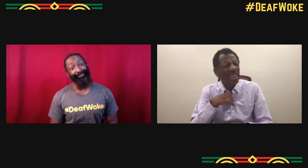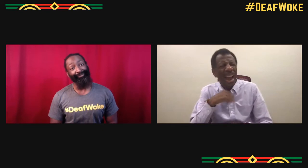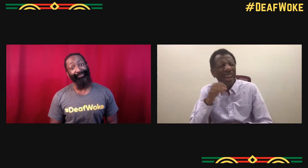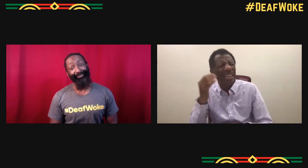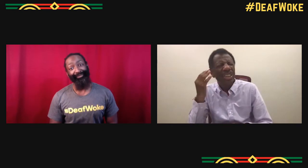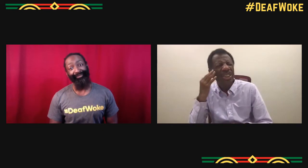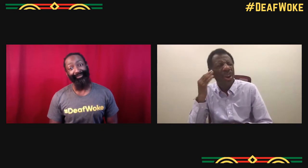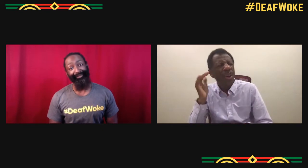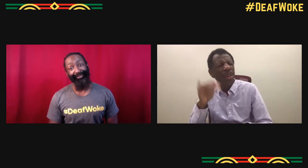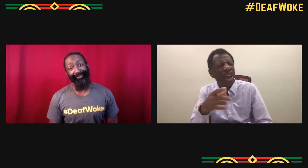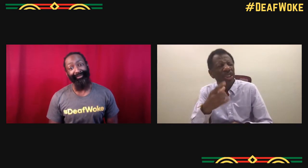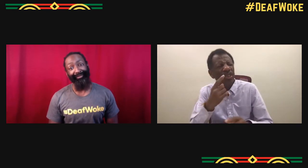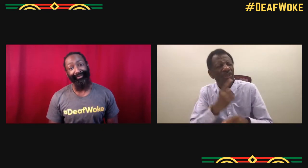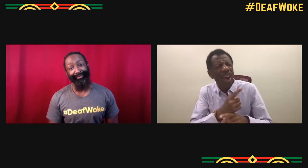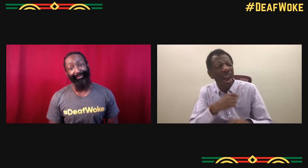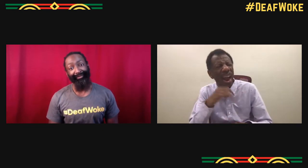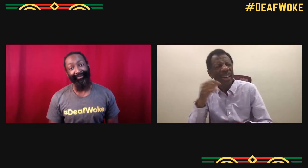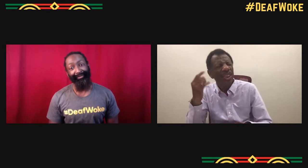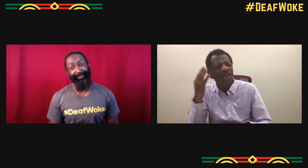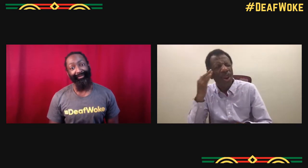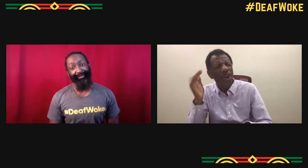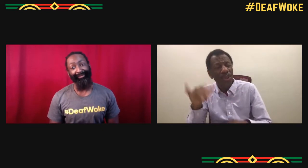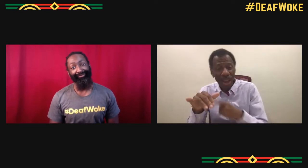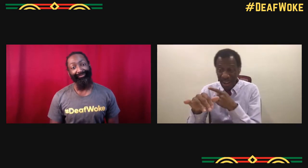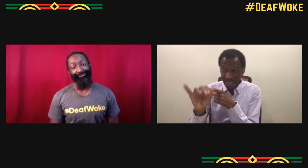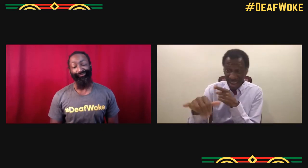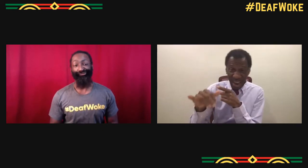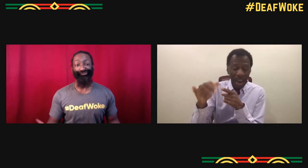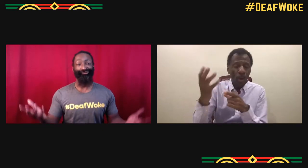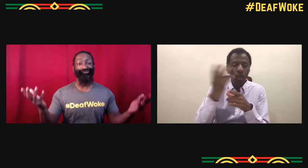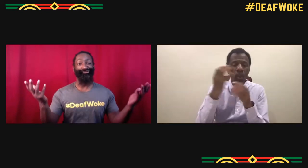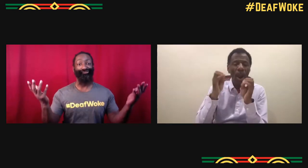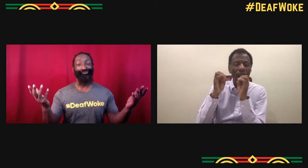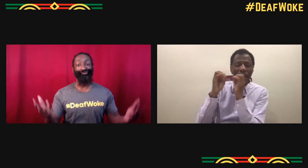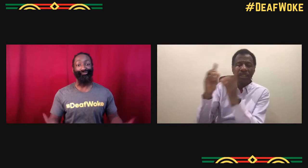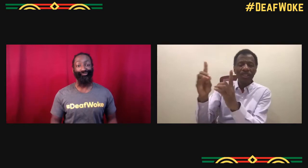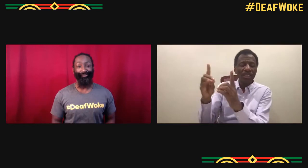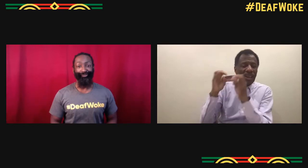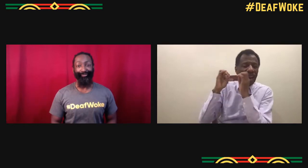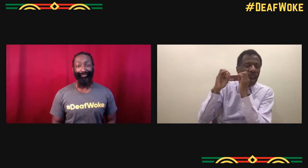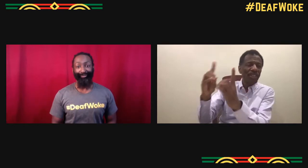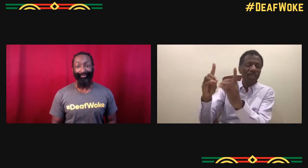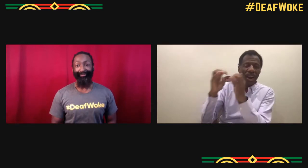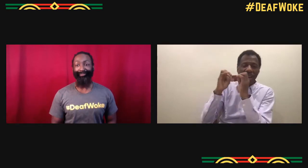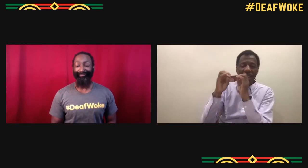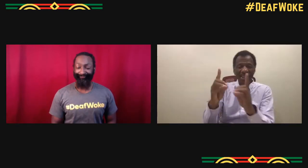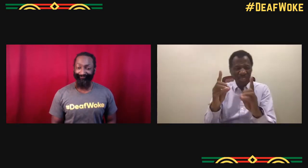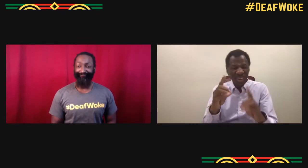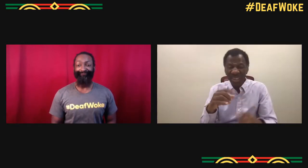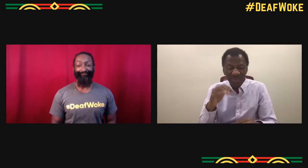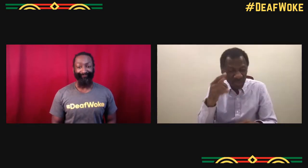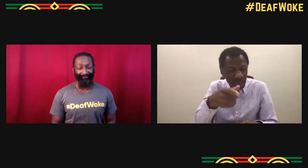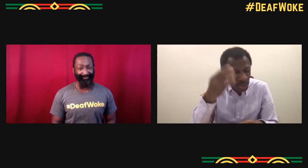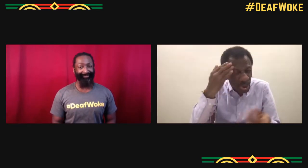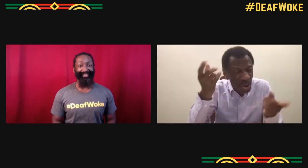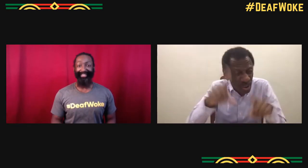Last week I learned slow, oh. I was talking with somebody and they didn't know